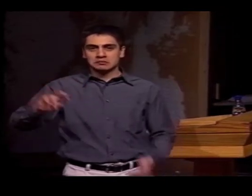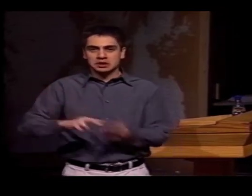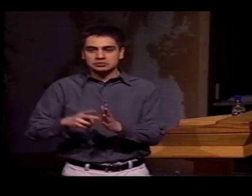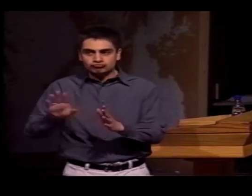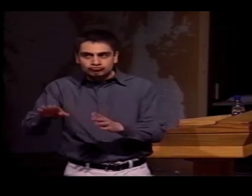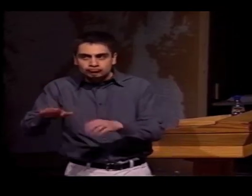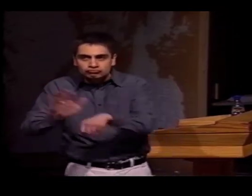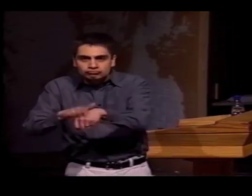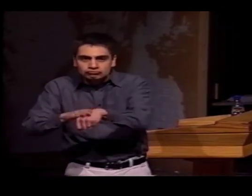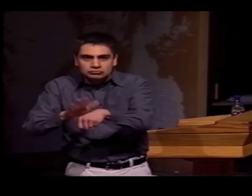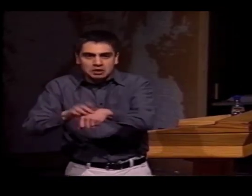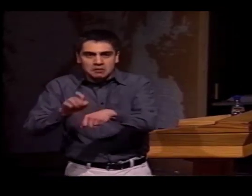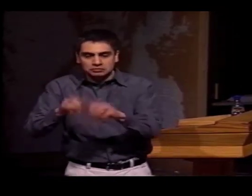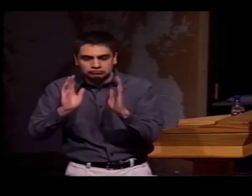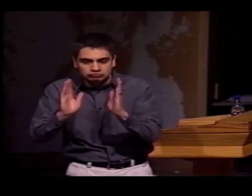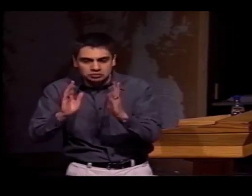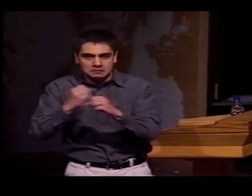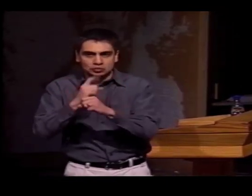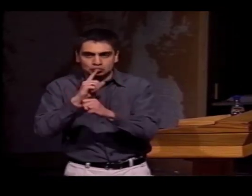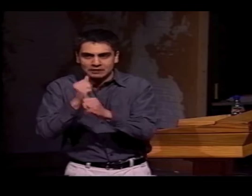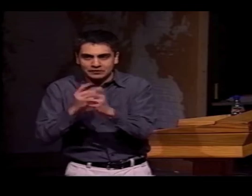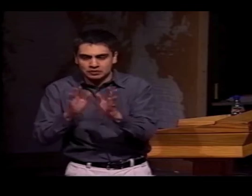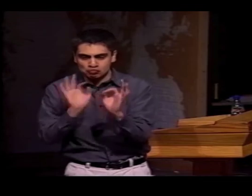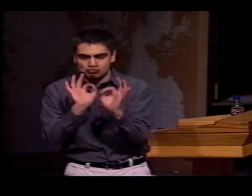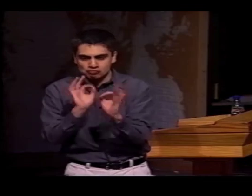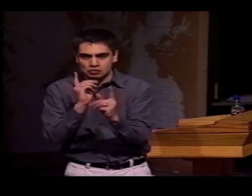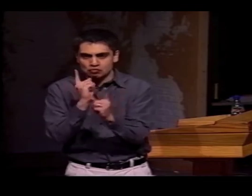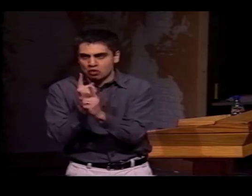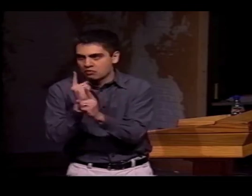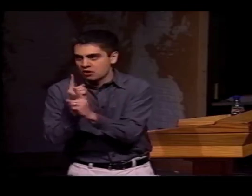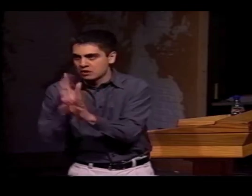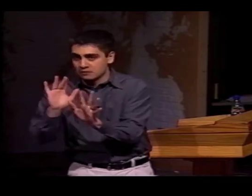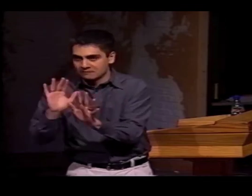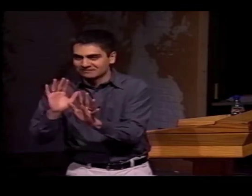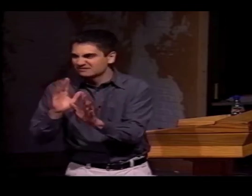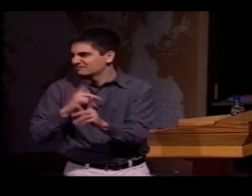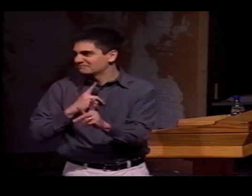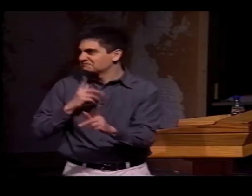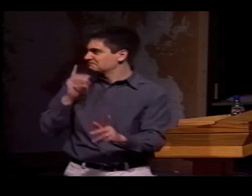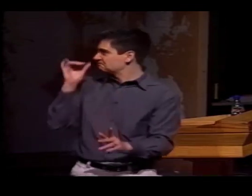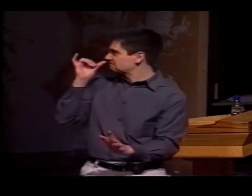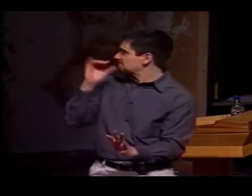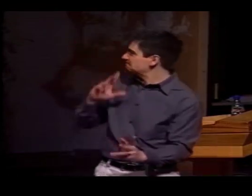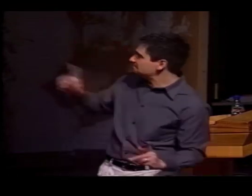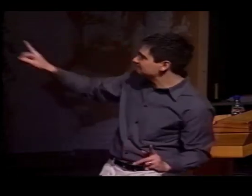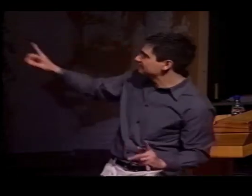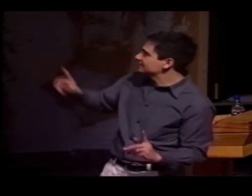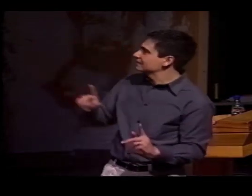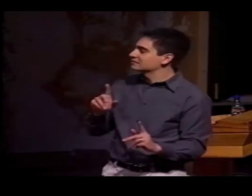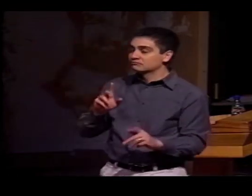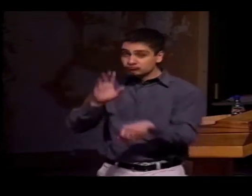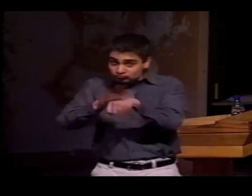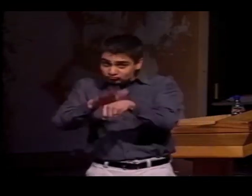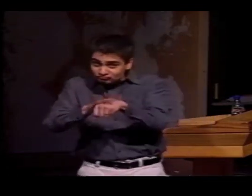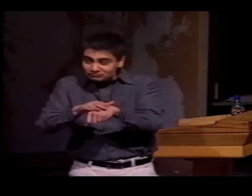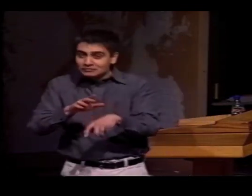MEANING, "WATCH OUT, YOU HAVE TO PAY ATTENTION, YOU HAVE TO DO EVERYTHING THE RIGHT WAY." I KIND OF MODIFIED IT: